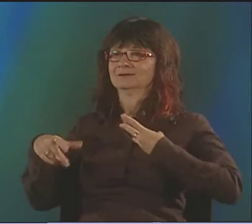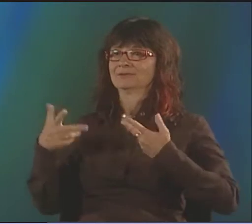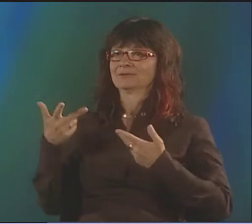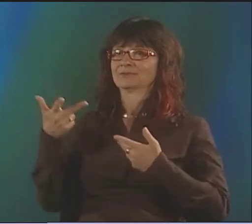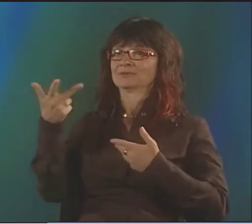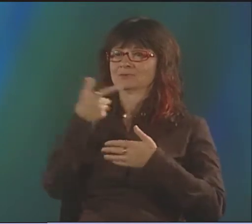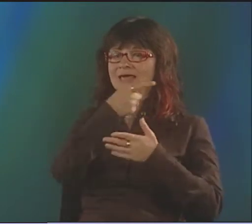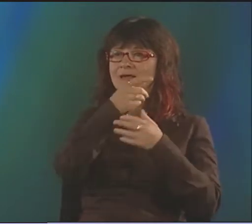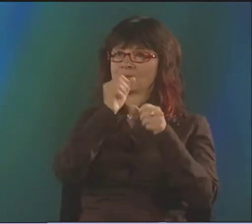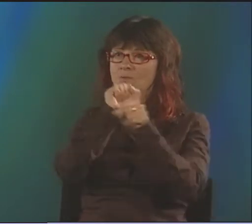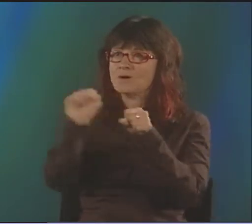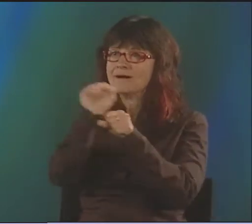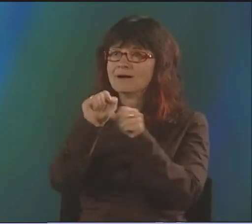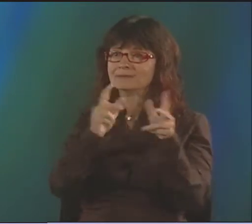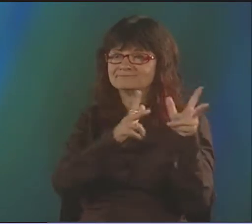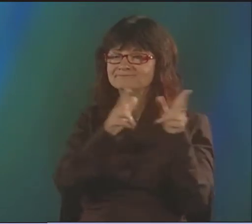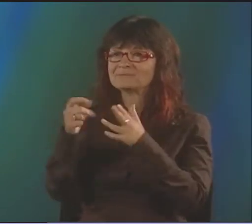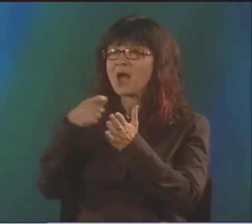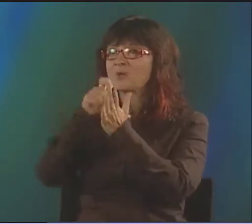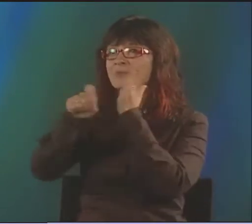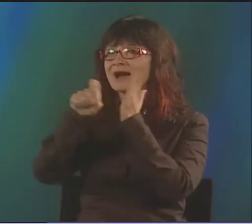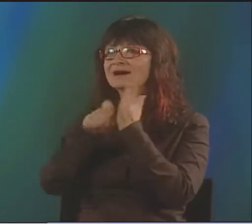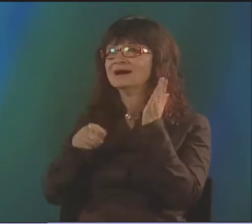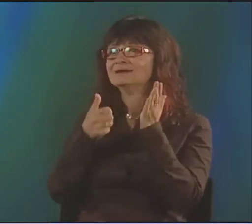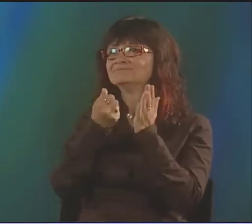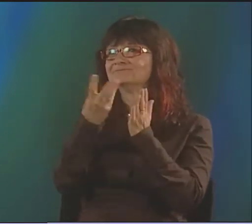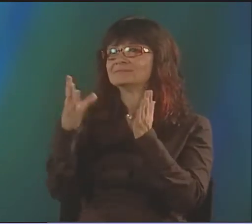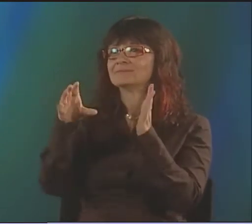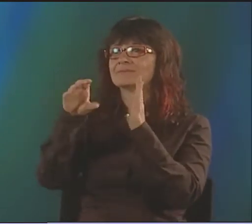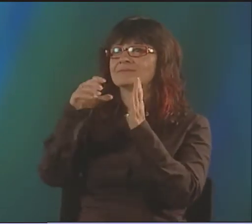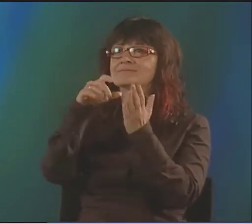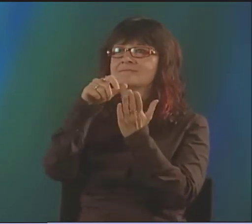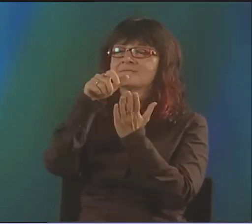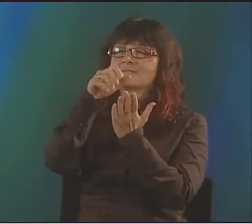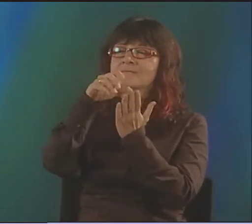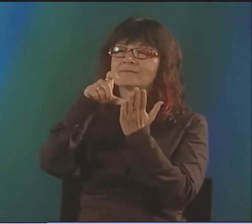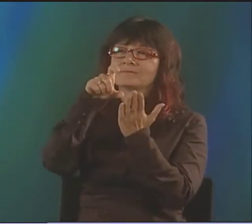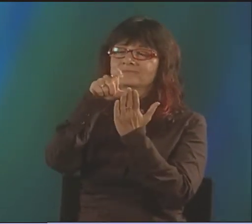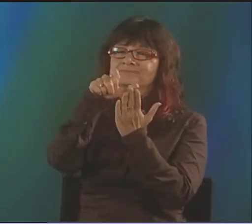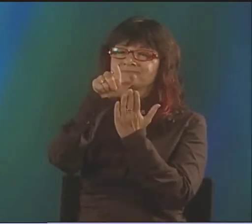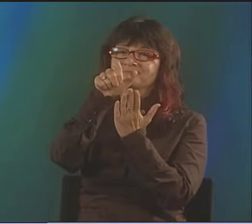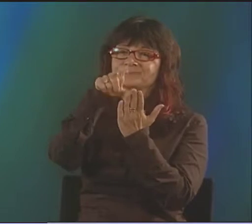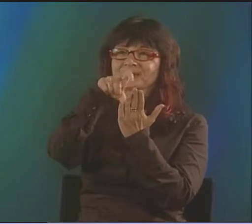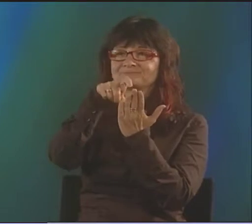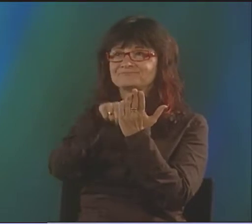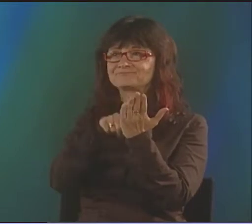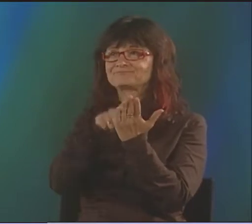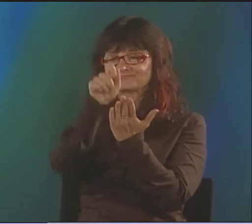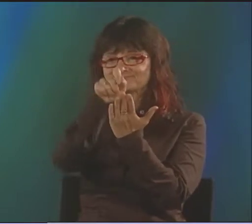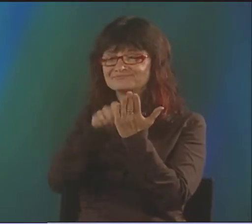AND IT WAS FEATURING PATRICK, PETER, AND ME, AND HE WANTED US TO WRITE OUR POEMS.